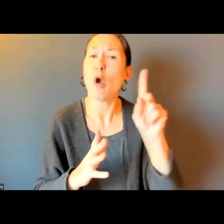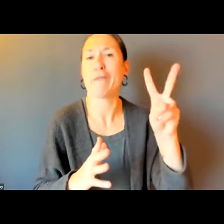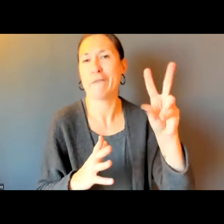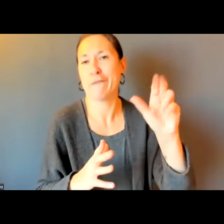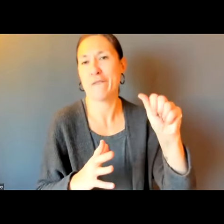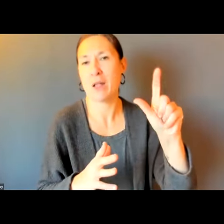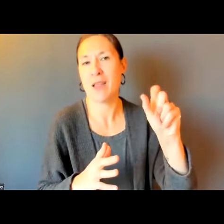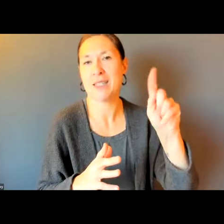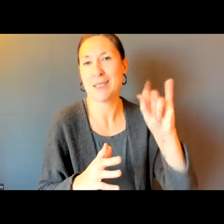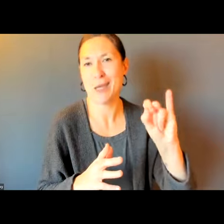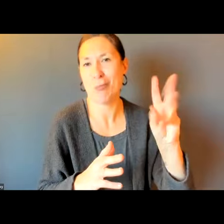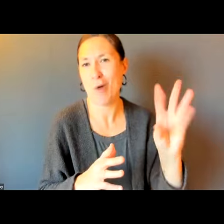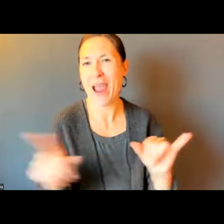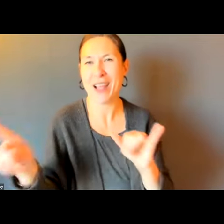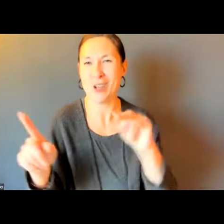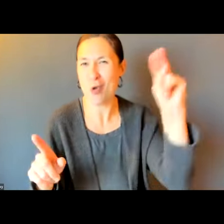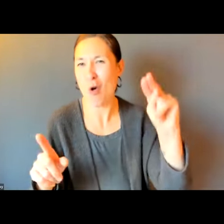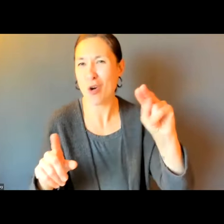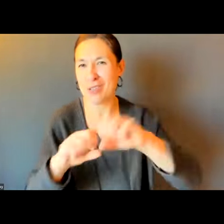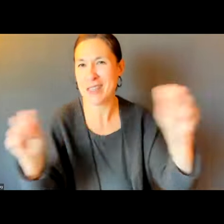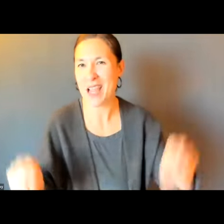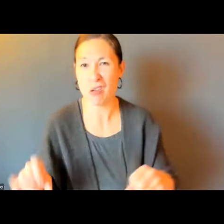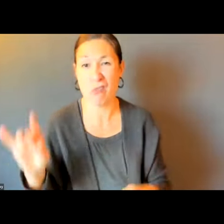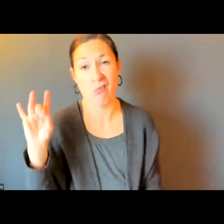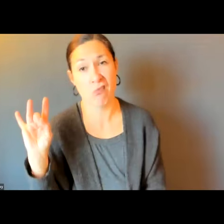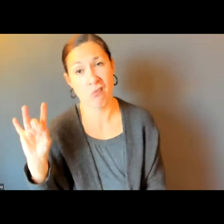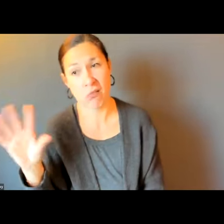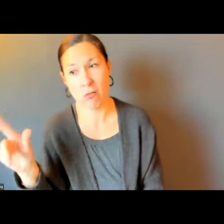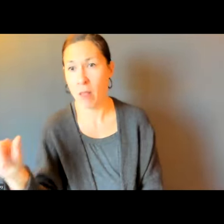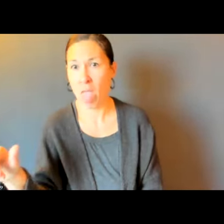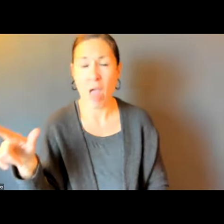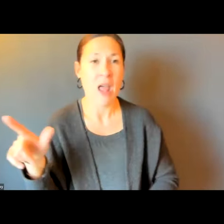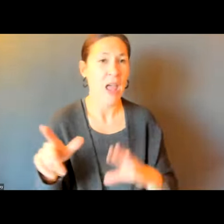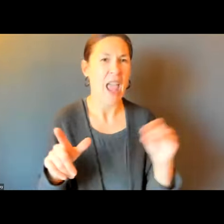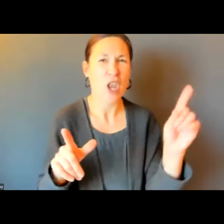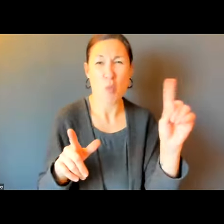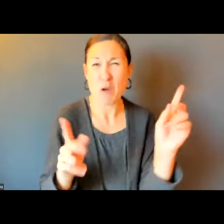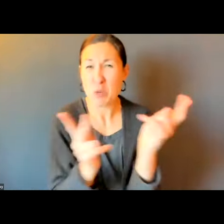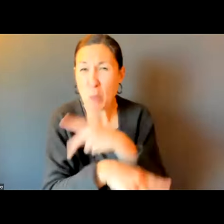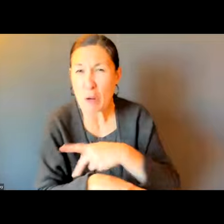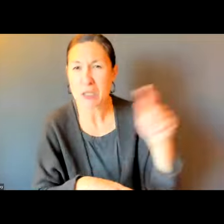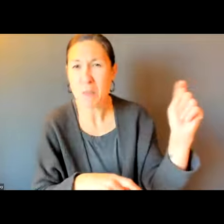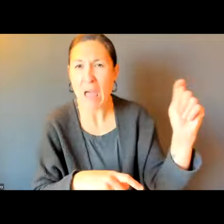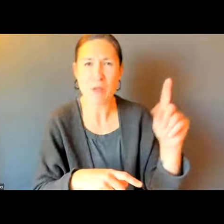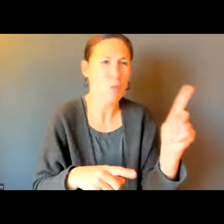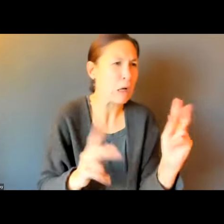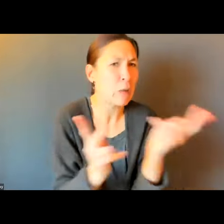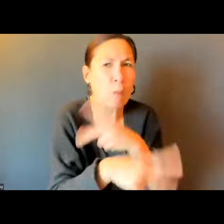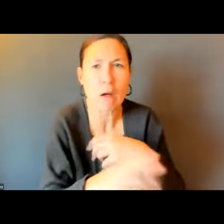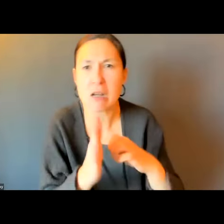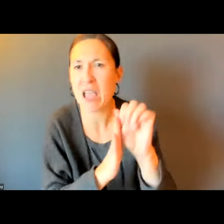WHICH IS THE NASTY ELEVATOR. NORTH STATION. RIGHT THERE. EVERYBODY KNOWS THE NASTY ELEVATORS. WHERE ARE THE BATHROOMS IN THAT AREA?